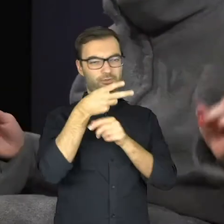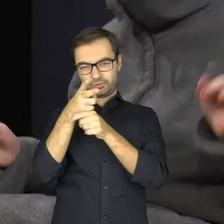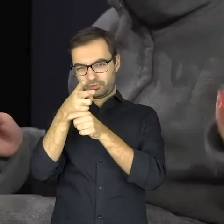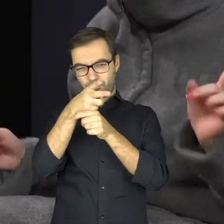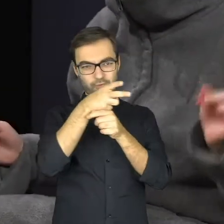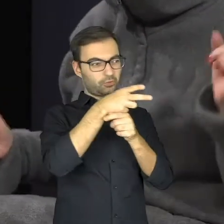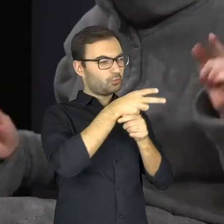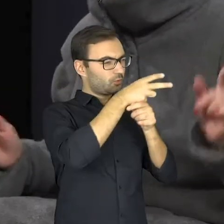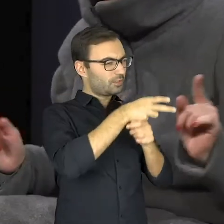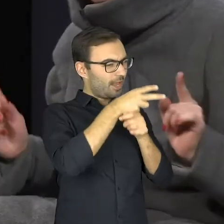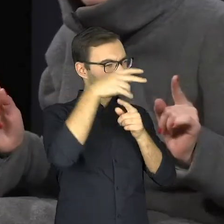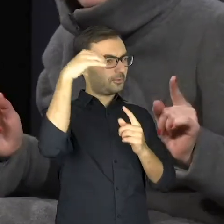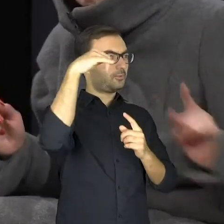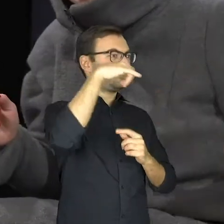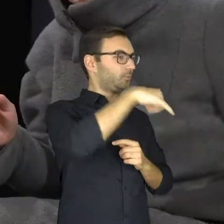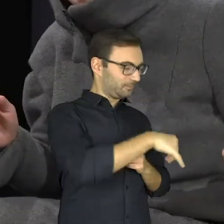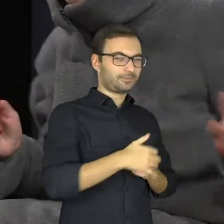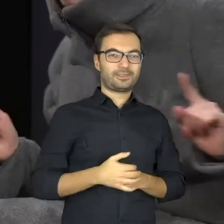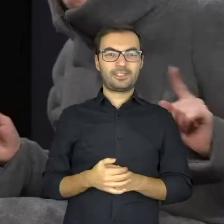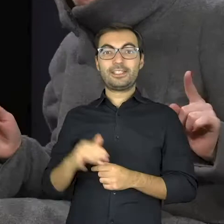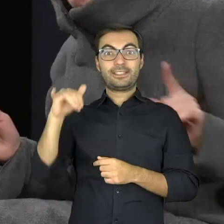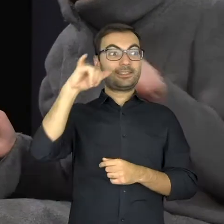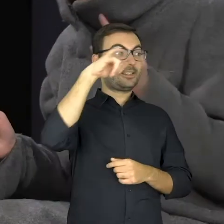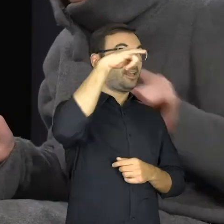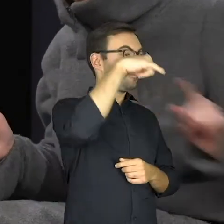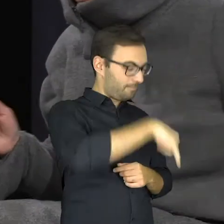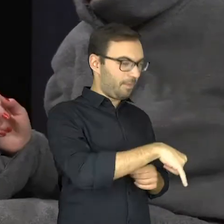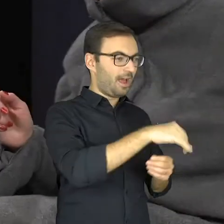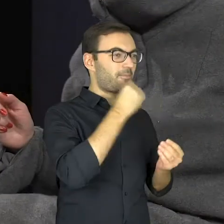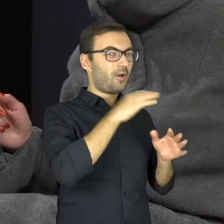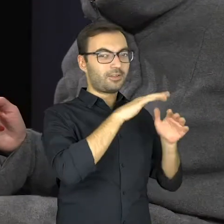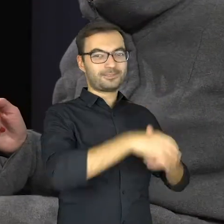Of his poor, burning down airplane Then the plane felt down a sea,